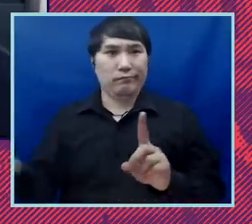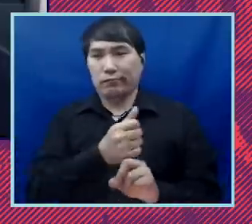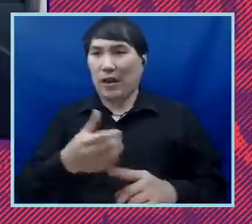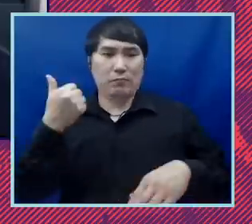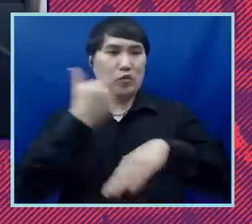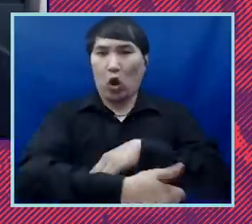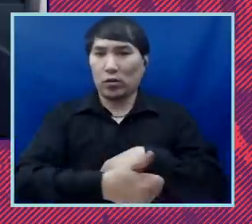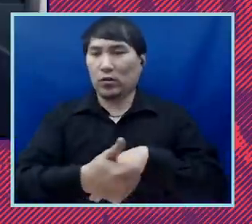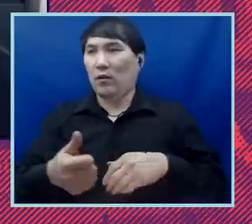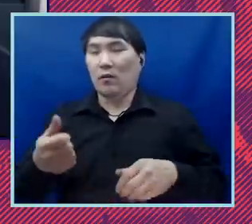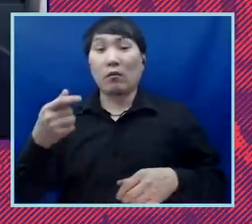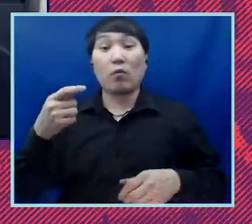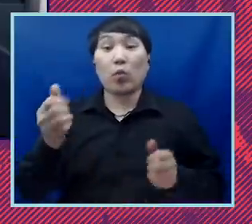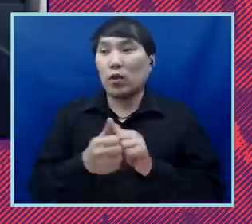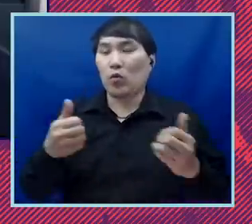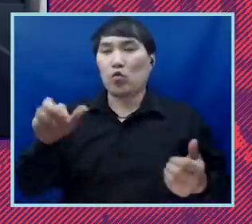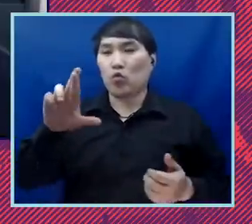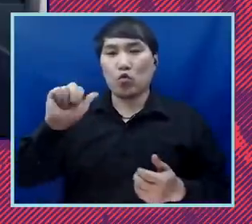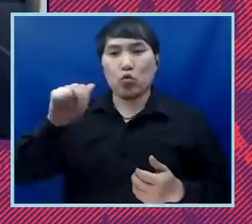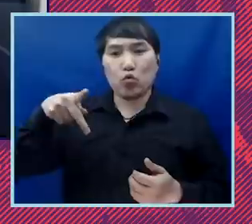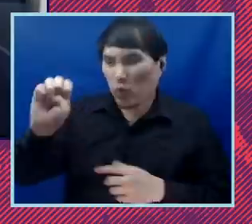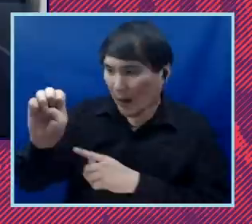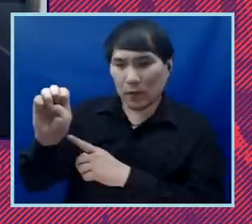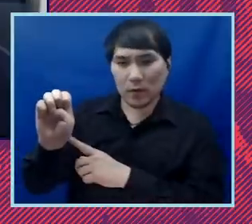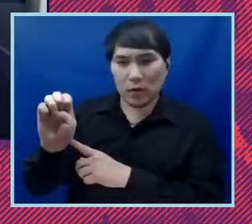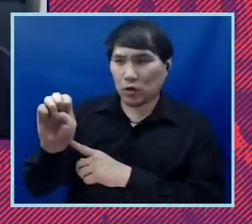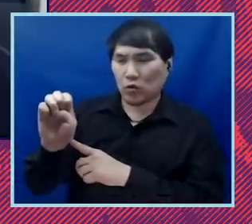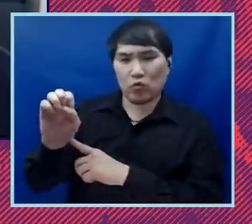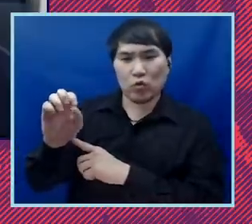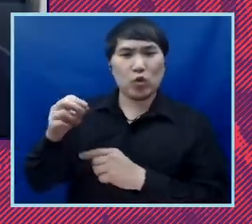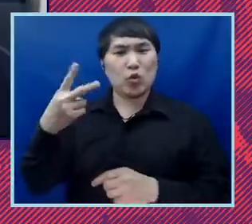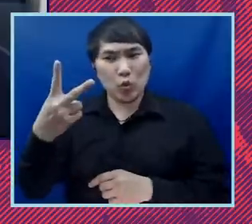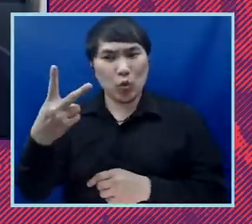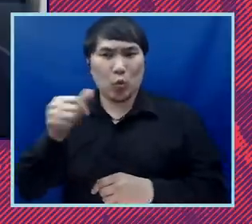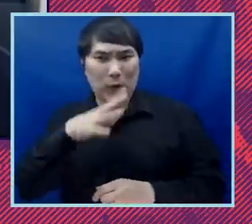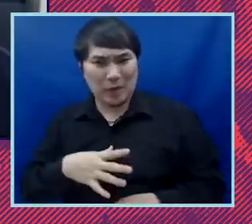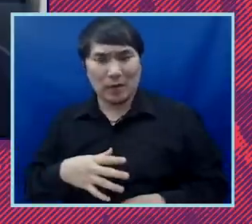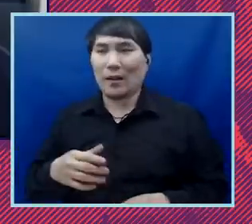of a rape of two women and over the years from Loving v. Virginia. I think my favorite case,